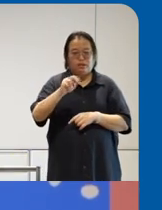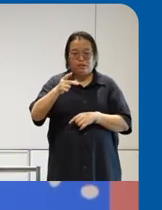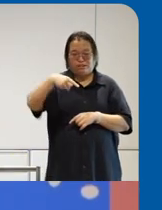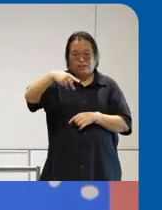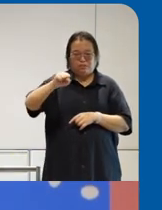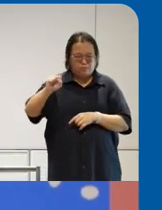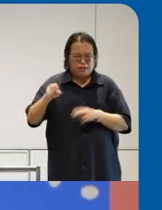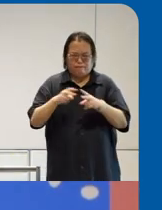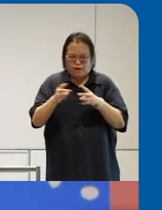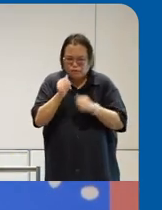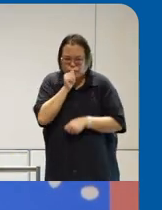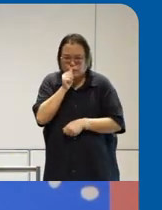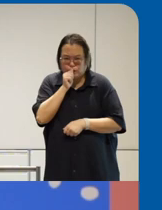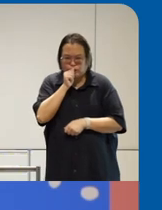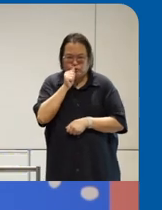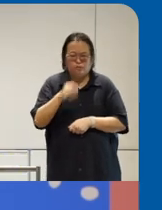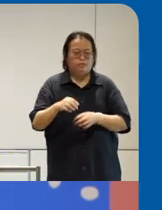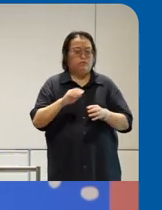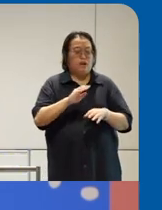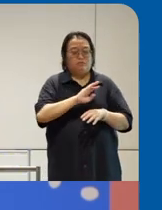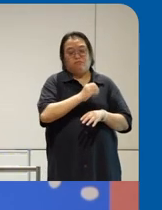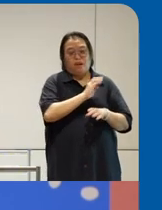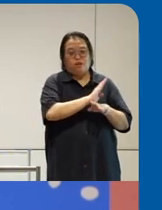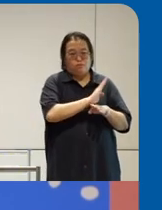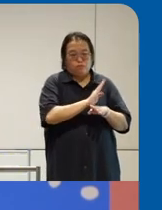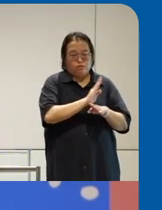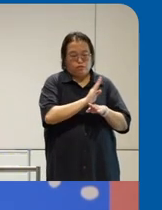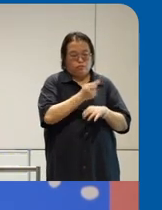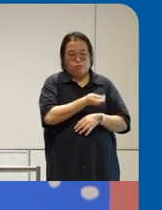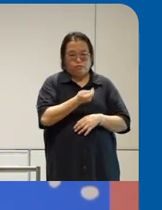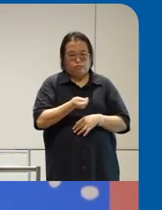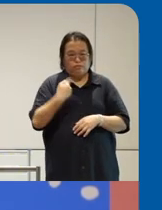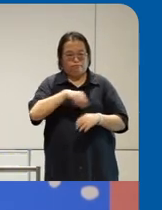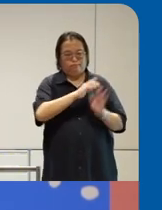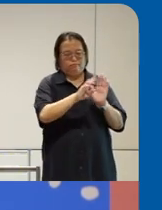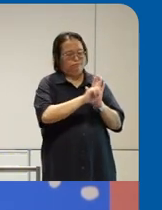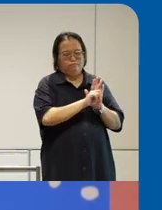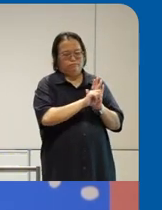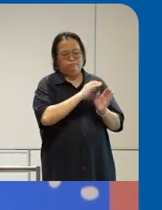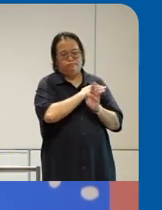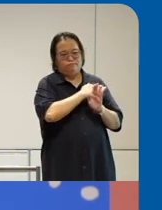tools to uh log in to your credentials so with that tool public officers can actually uh test